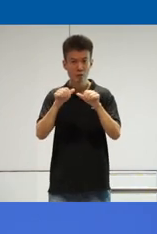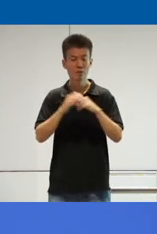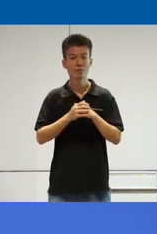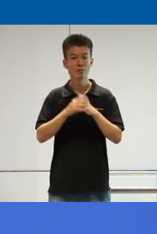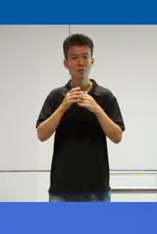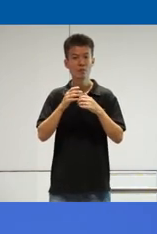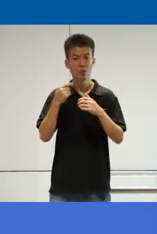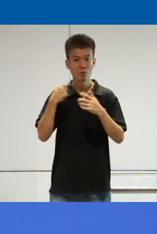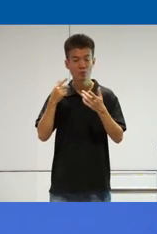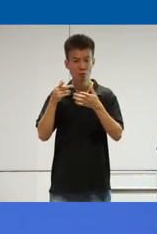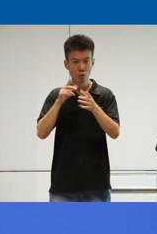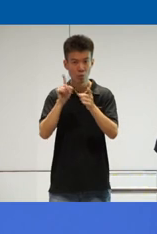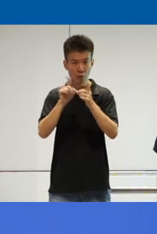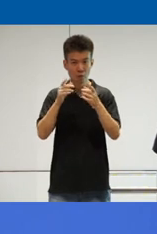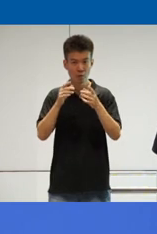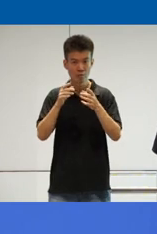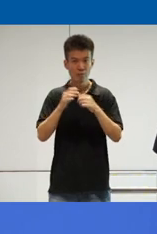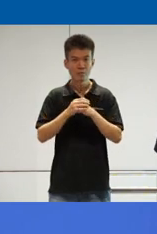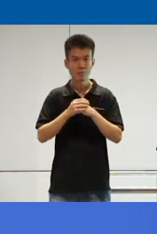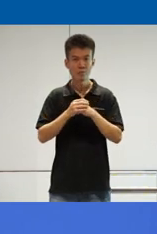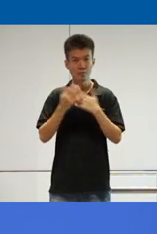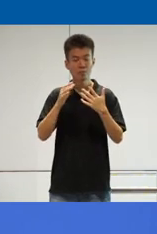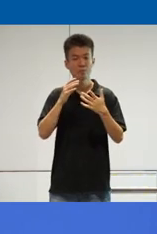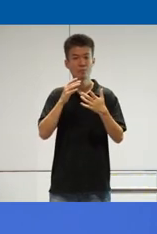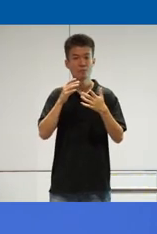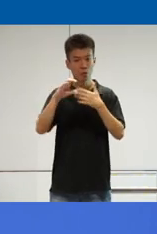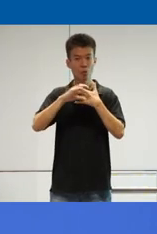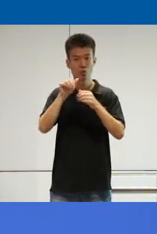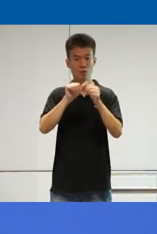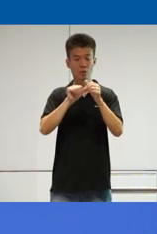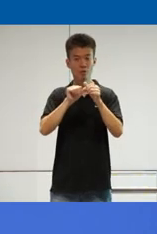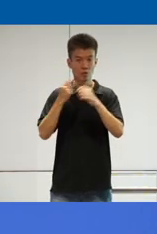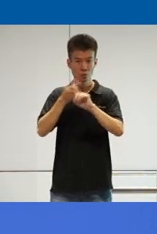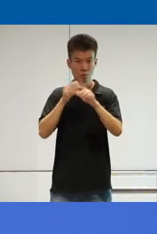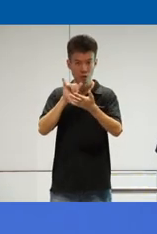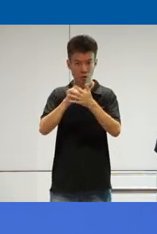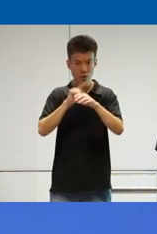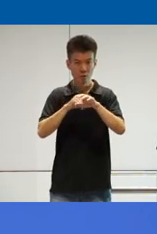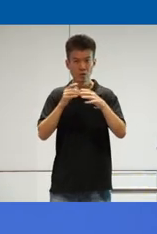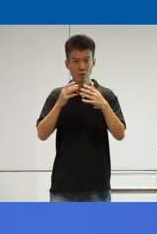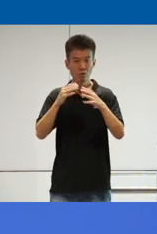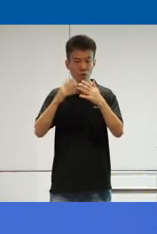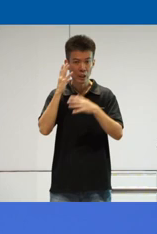way we met and we have been uh close ever since um so after the experience with Singapore we have